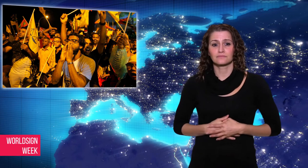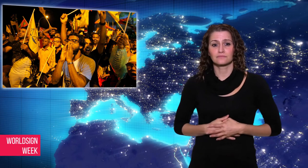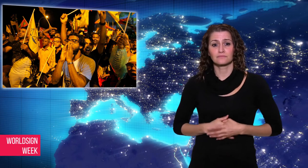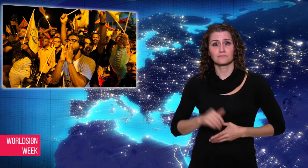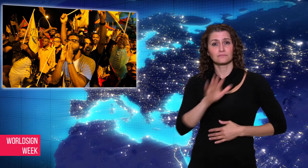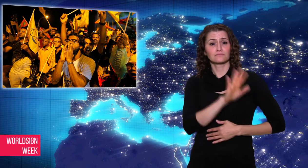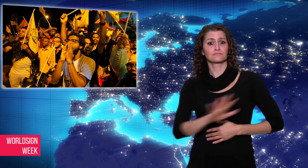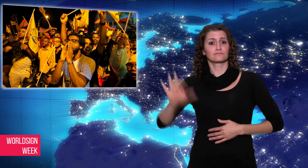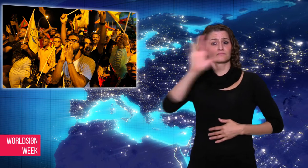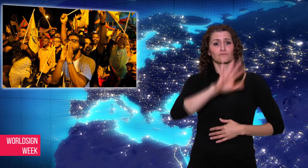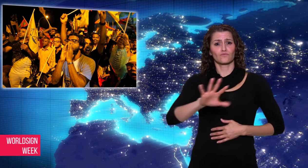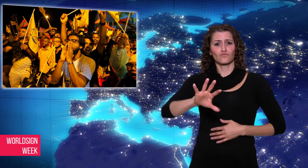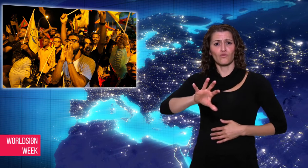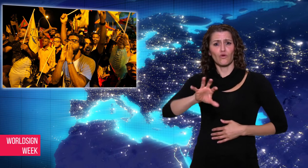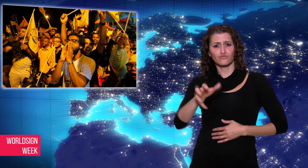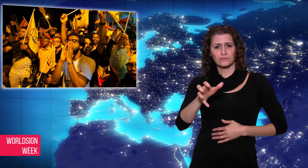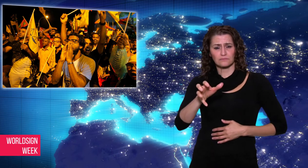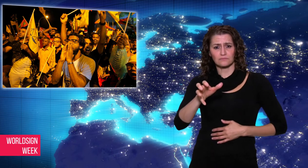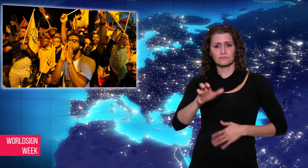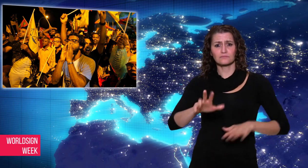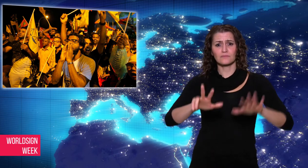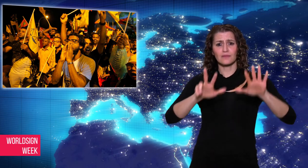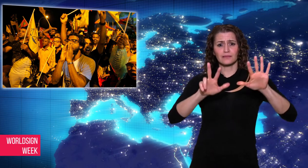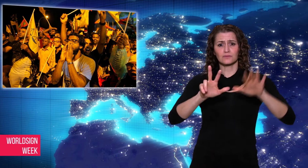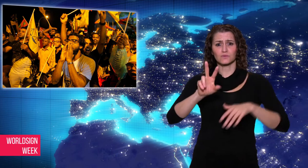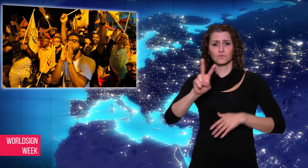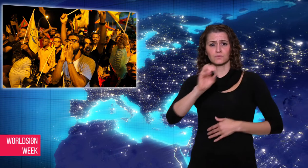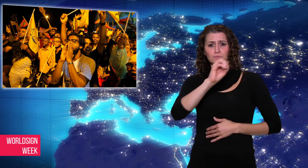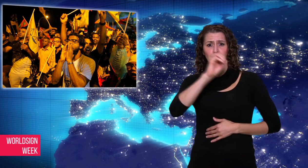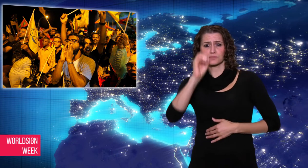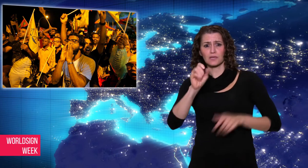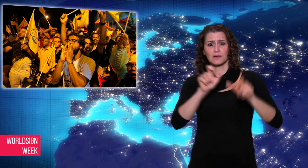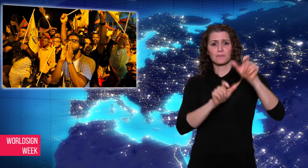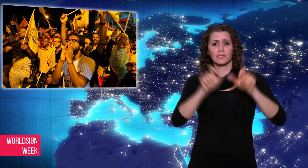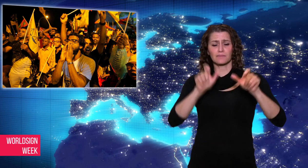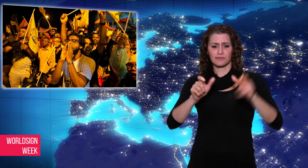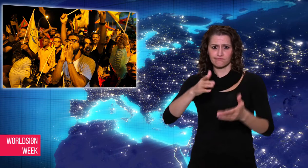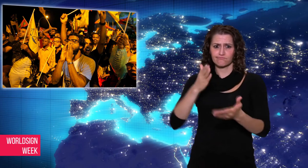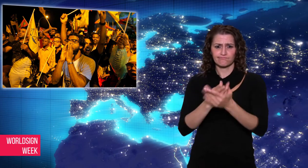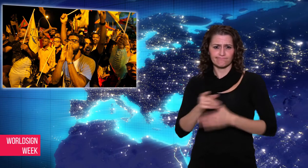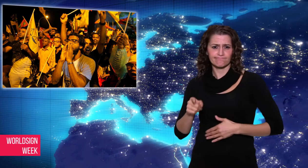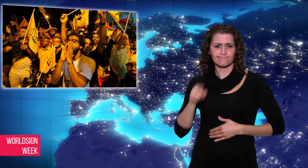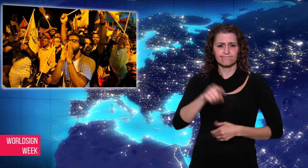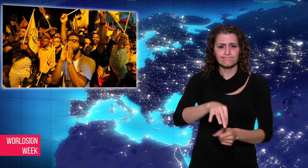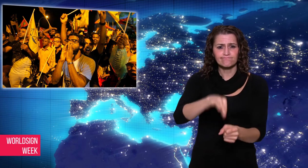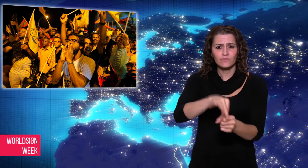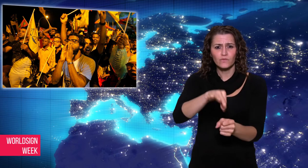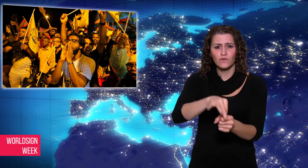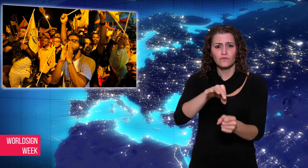of the population was 82%. This